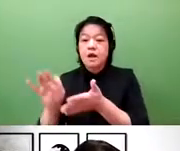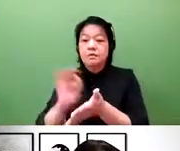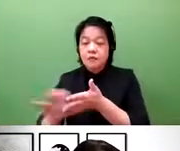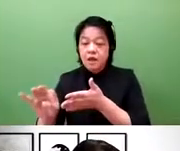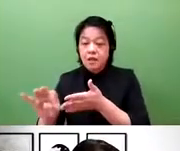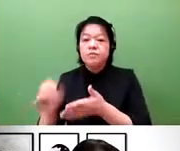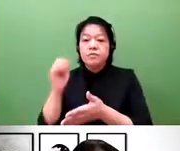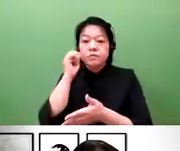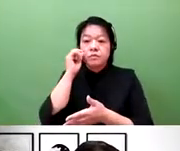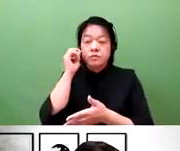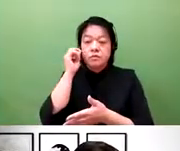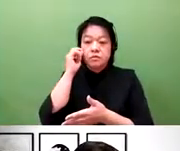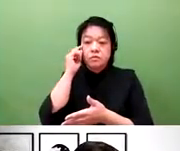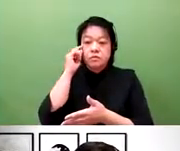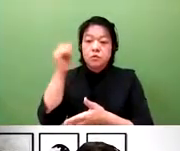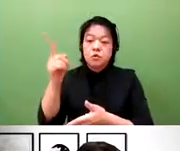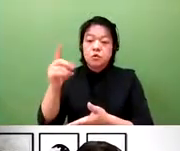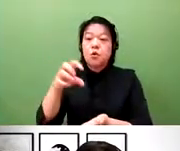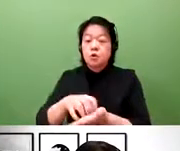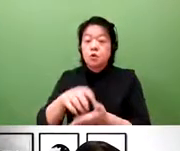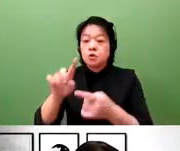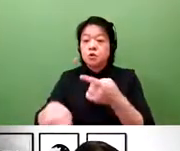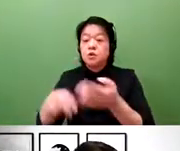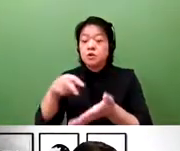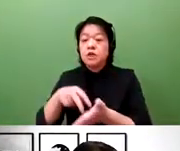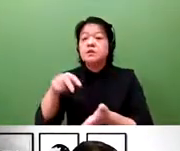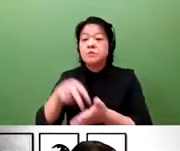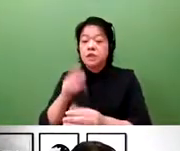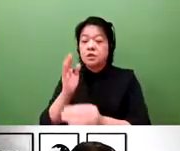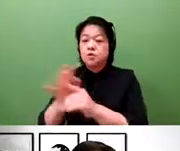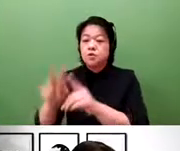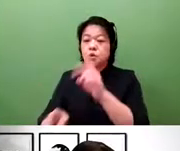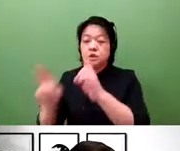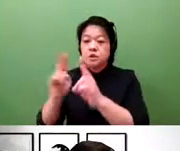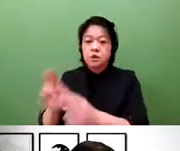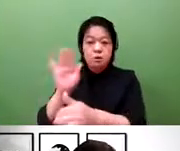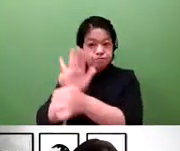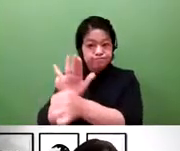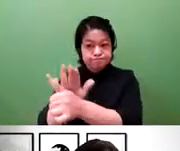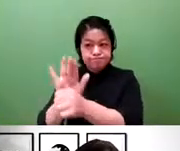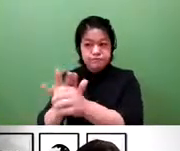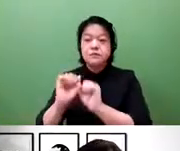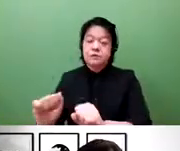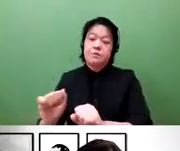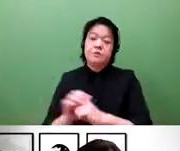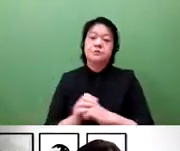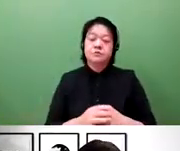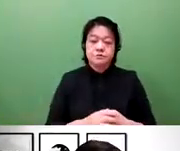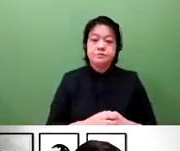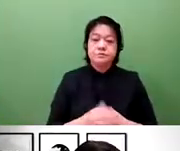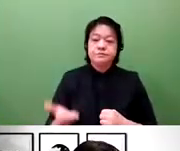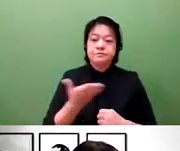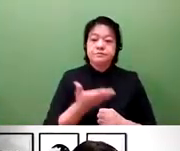And that is how the Japan patent office is actively supporting the small and medium-sized enterprises